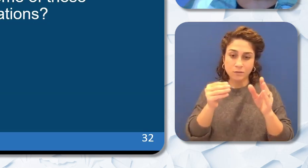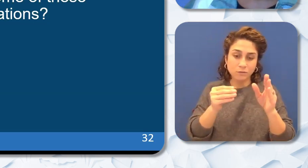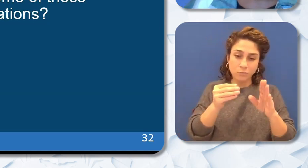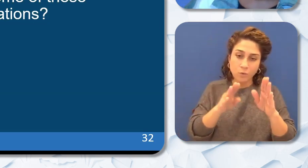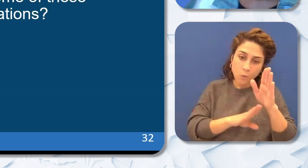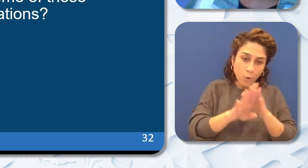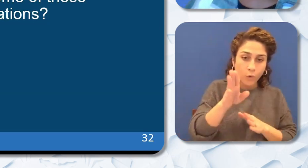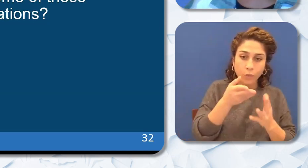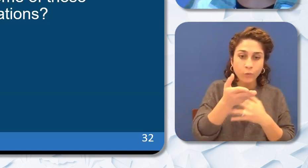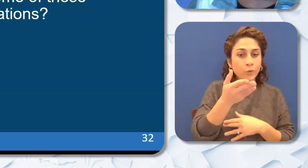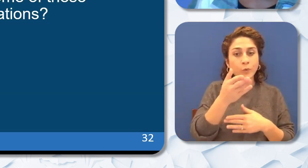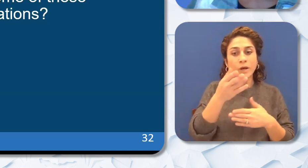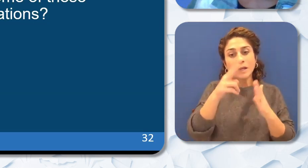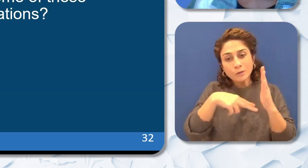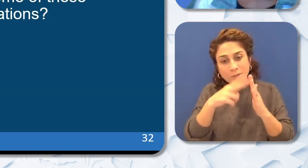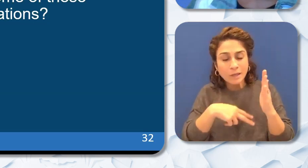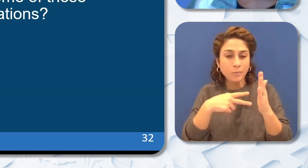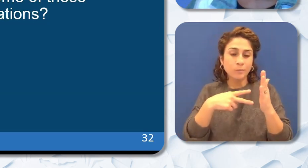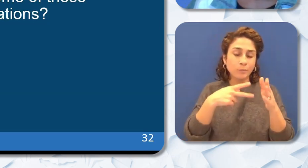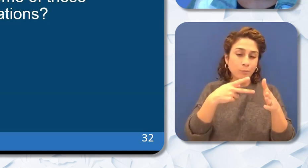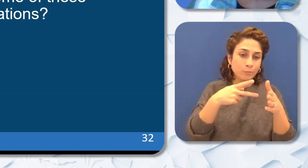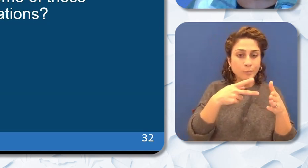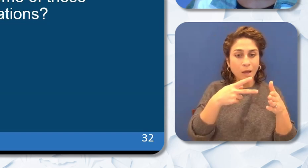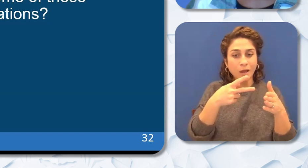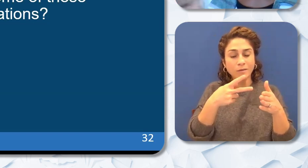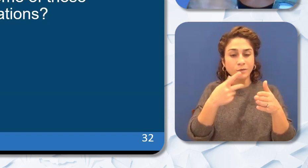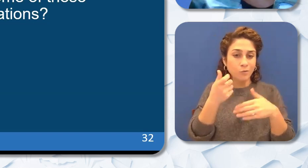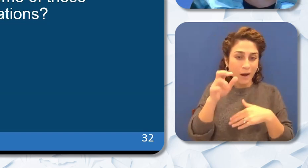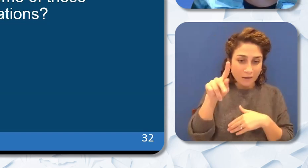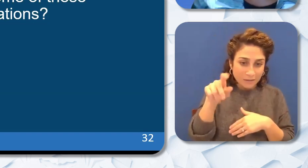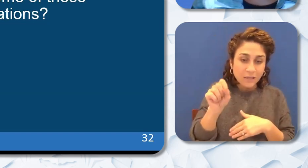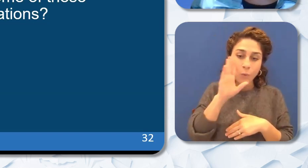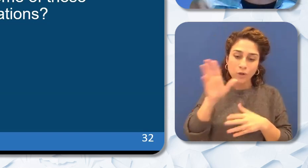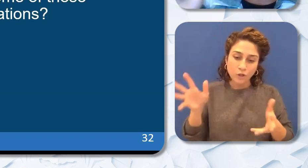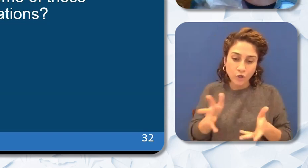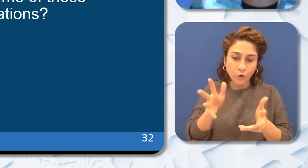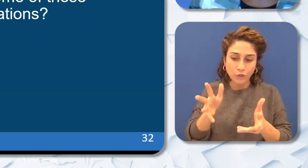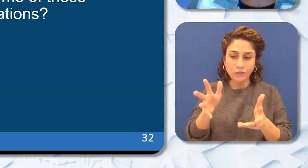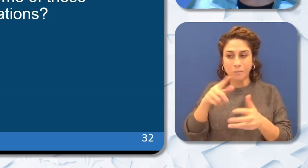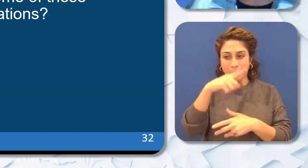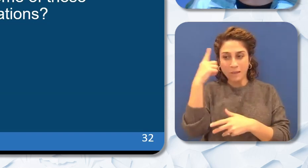specialists grant continues to encourage Black teachers to come to teaching to stay in teaching